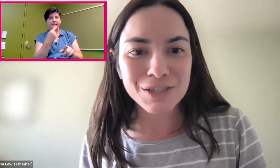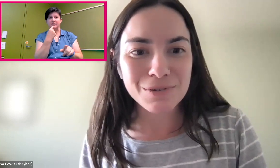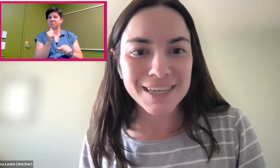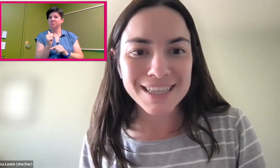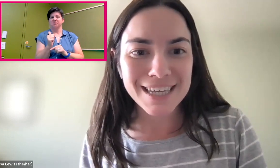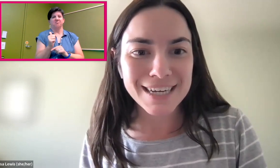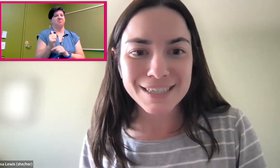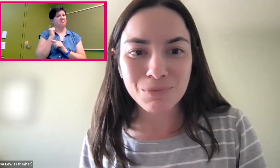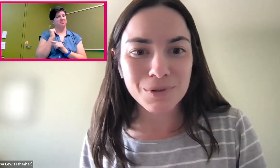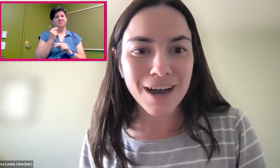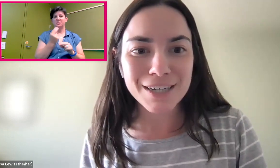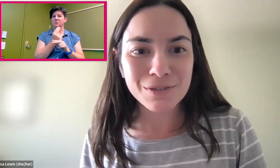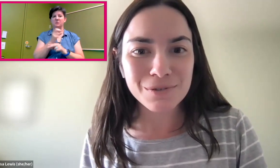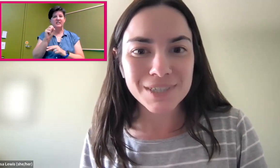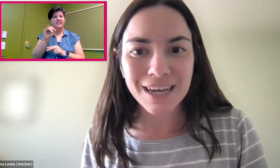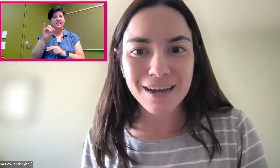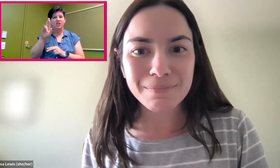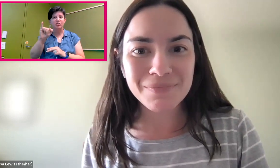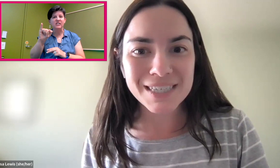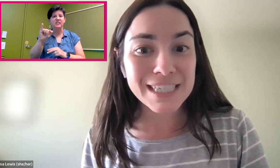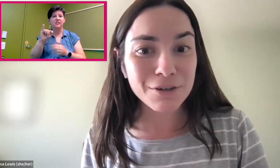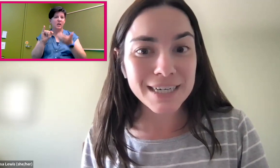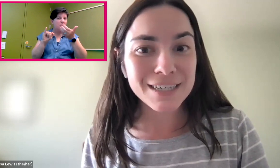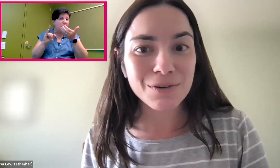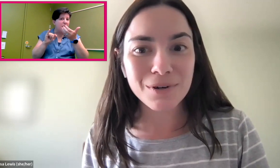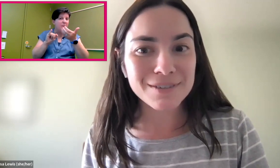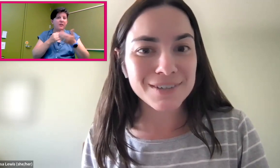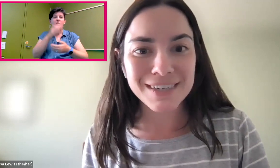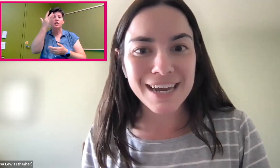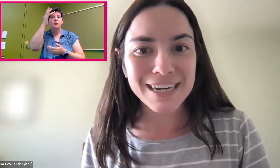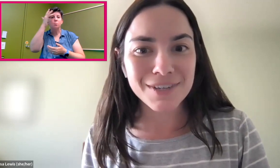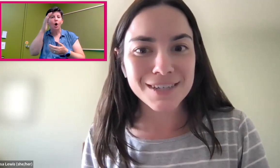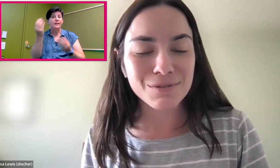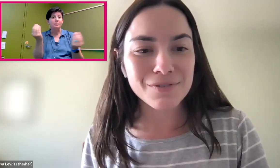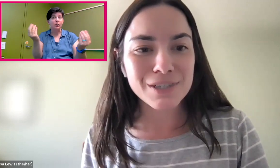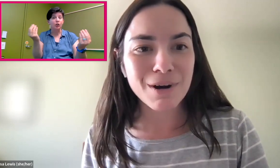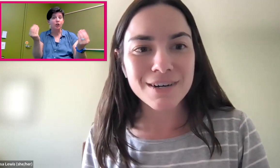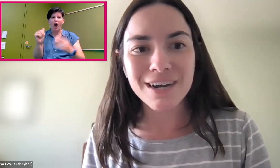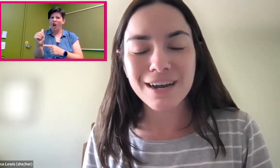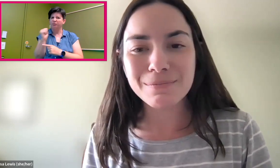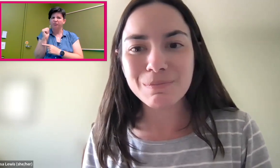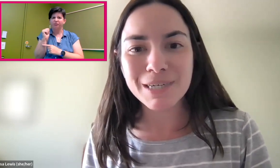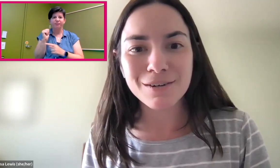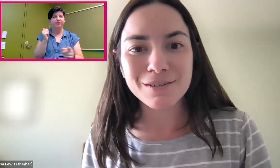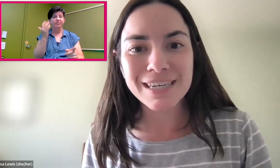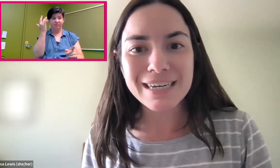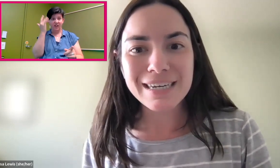too, that they will not use Fury or any of the smart speakers